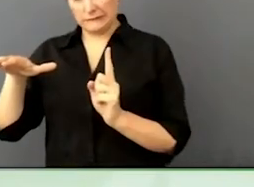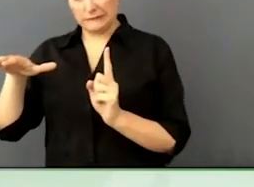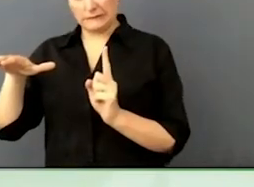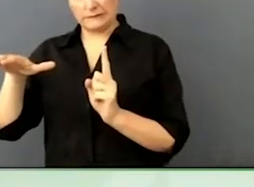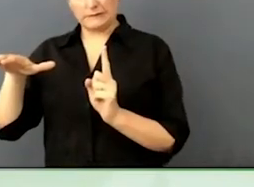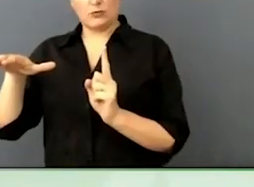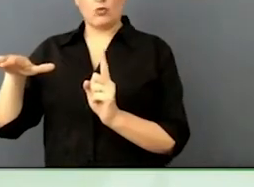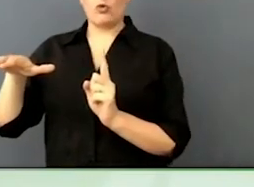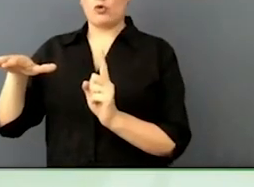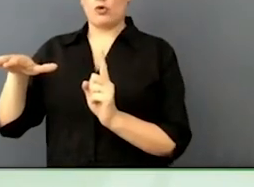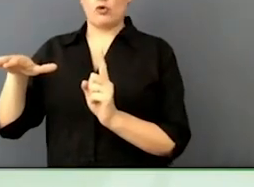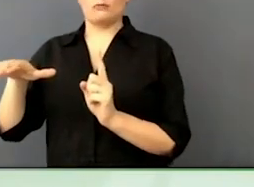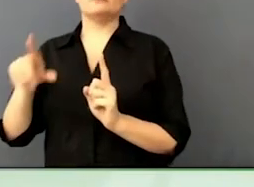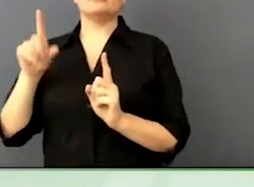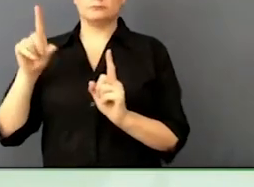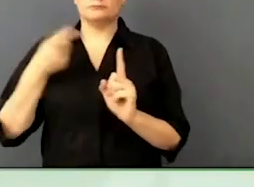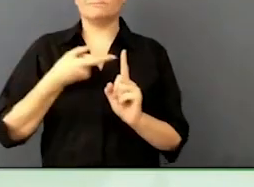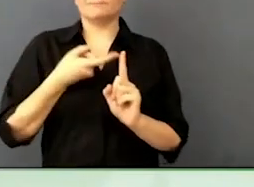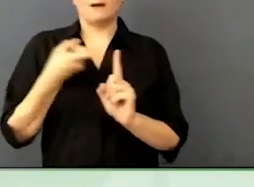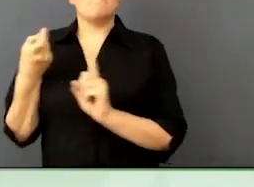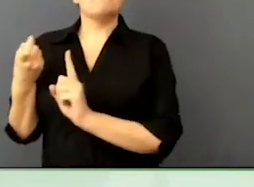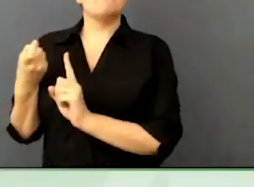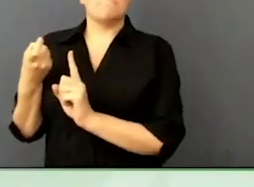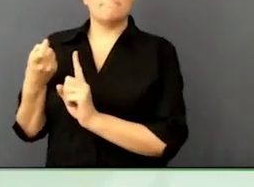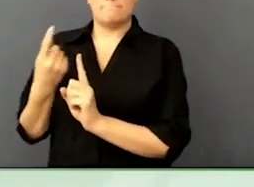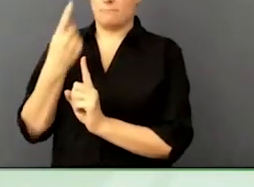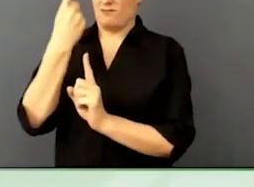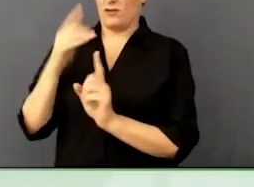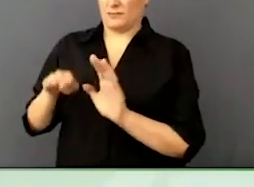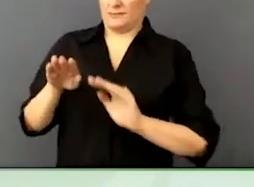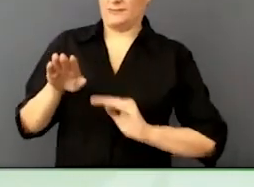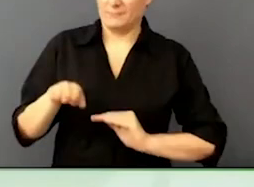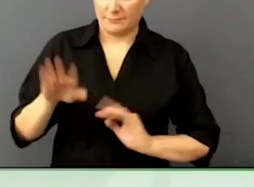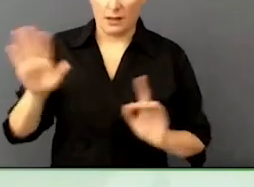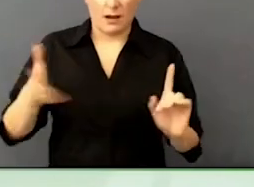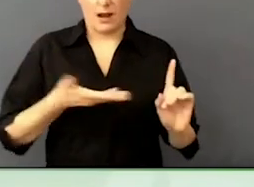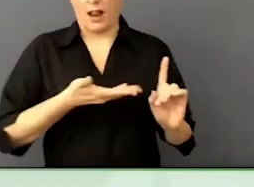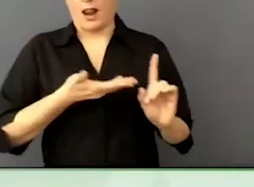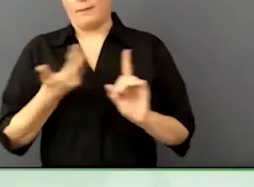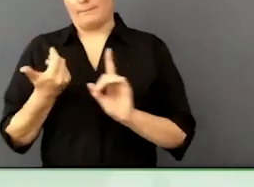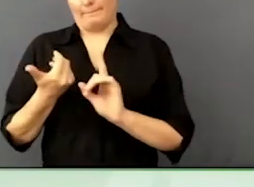company, then that is where we start delivering change to society.